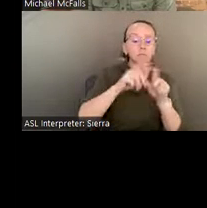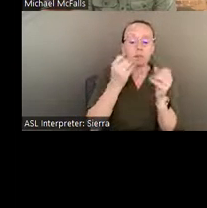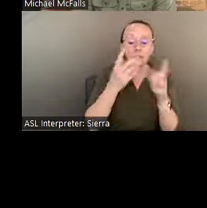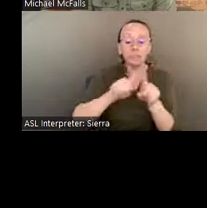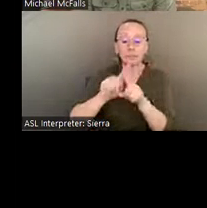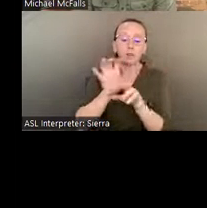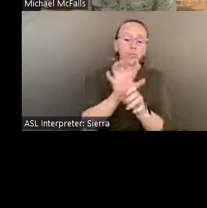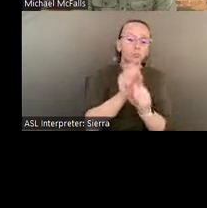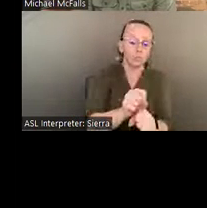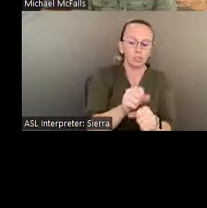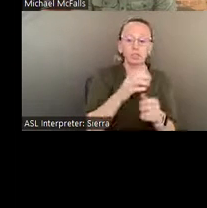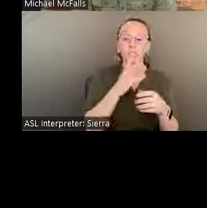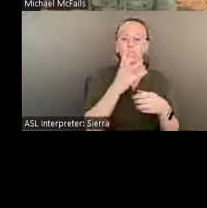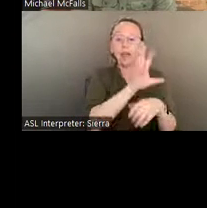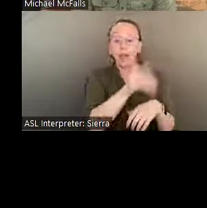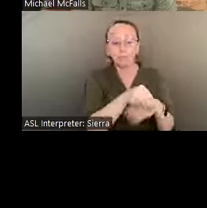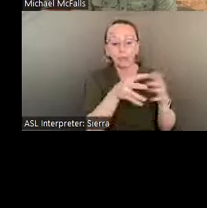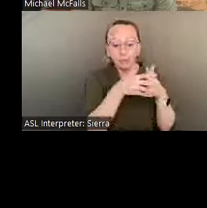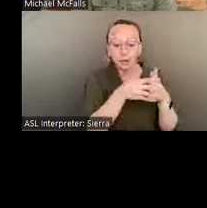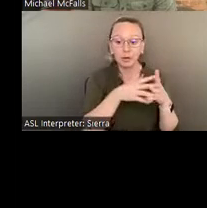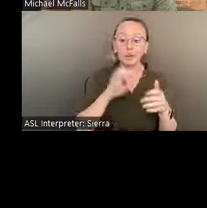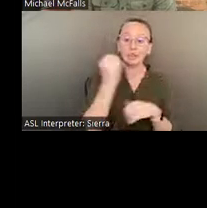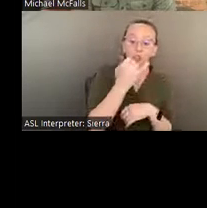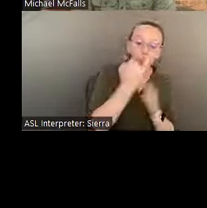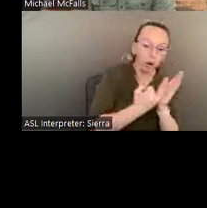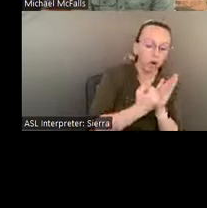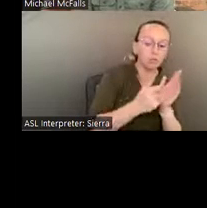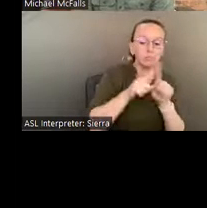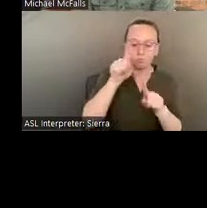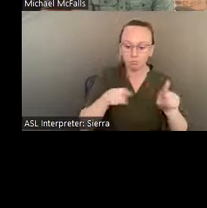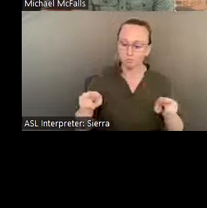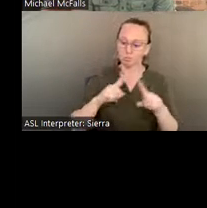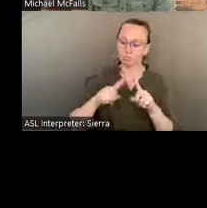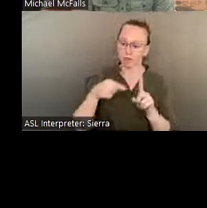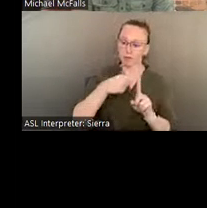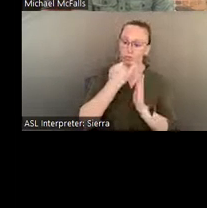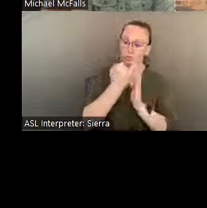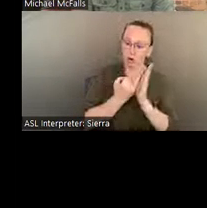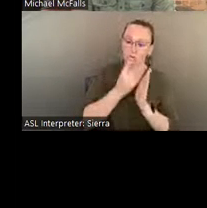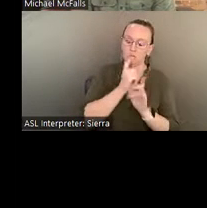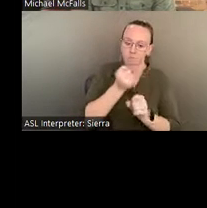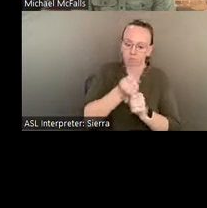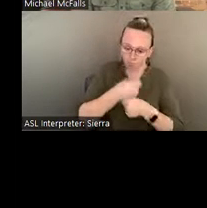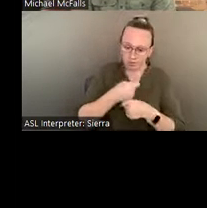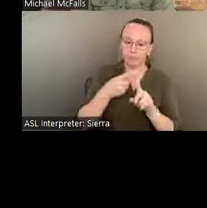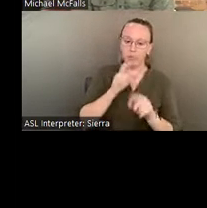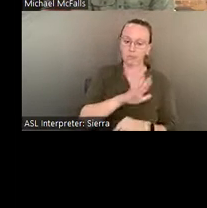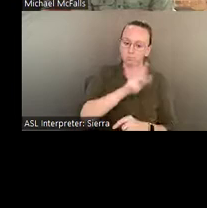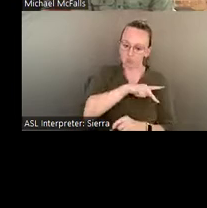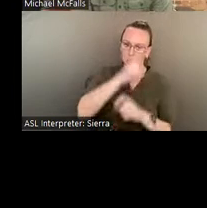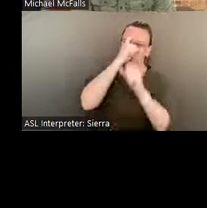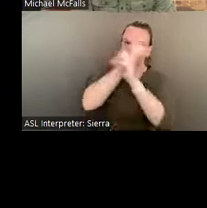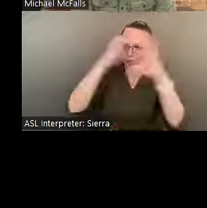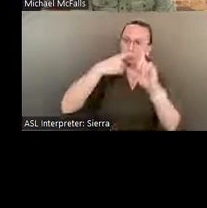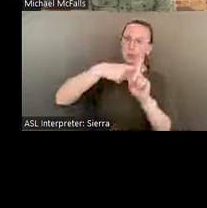art- but the content of his work was constructed from personal visions and his life experiences.